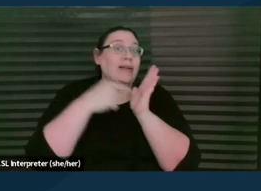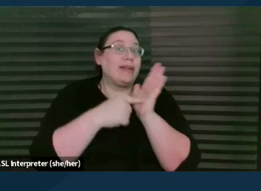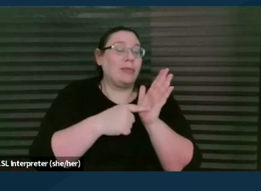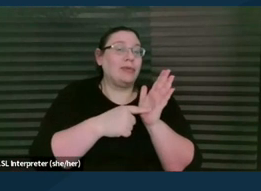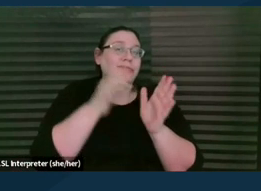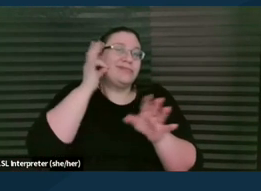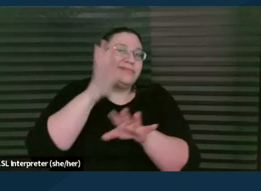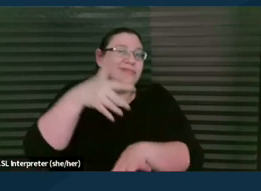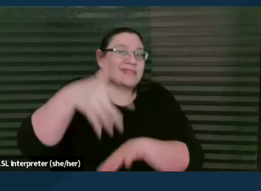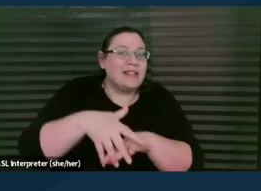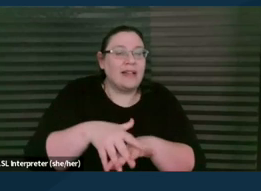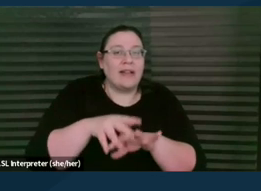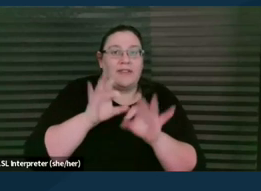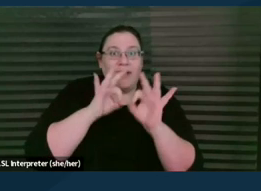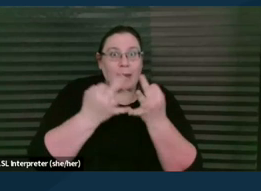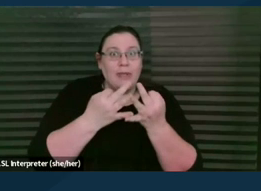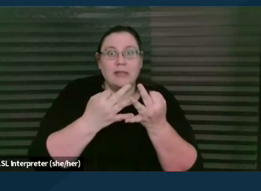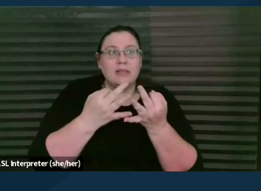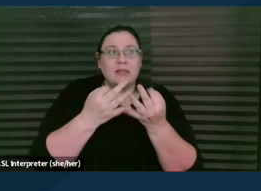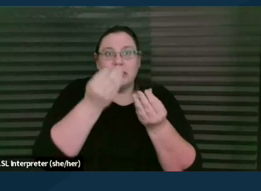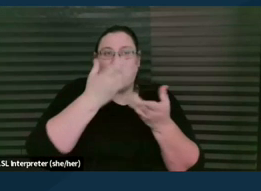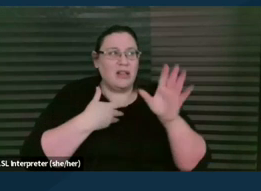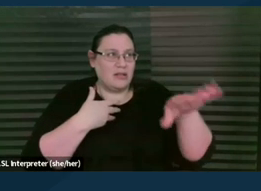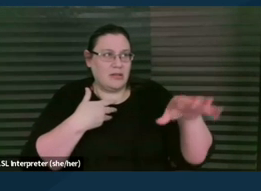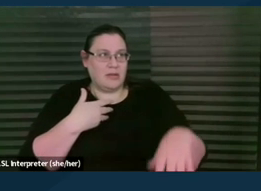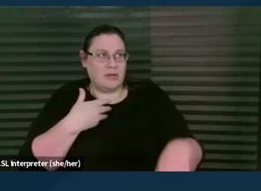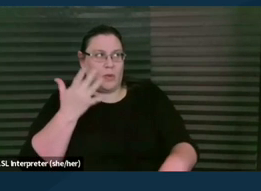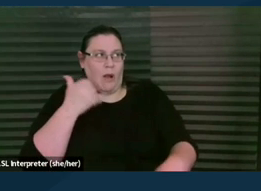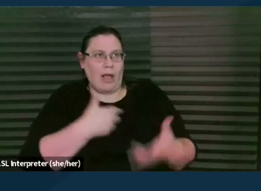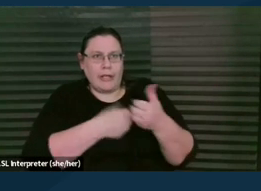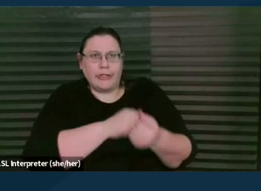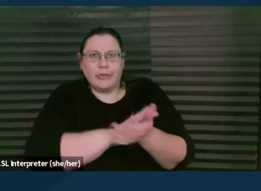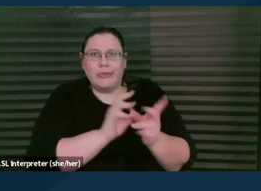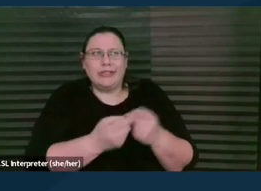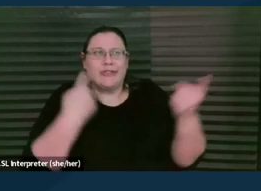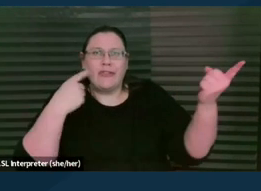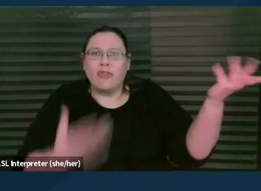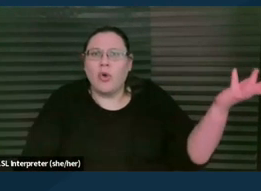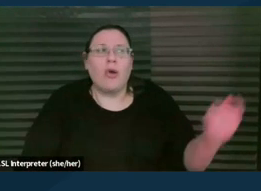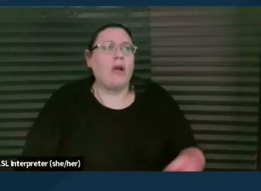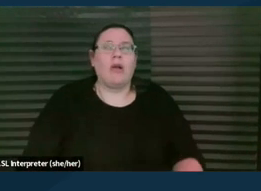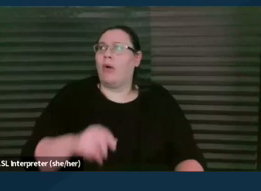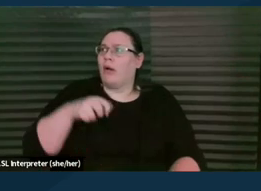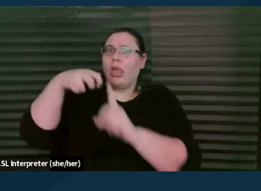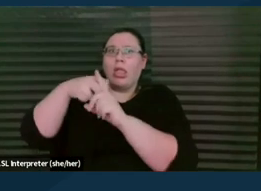families will tell us why in the world would I trust the school district or why would I wanna go to an attorney? Because, you know, I don't have that trust